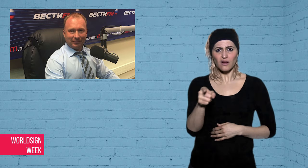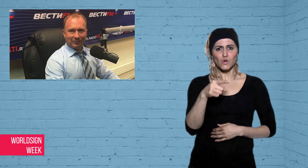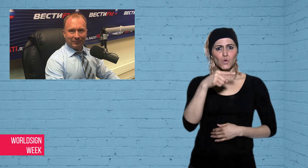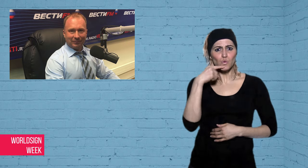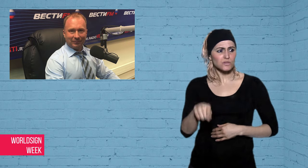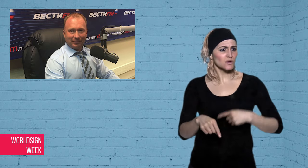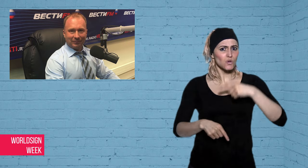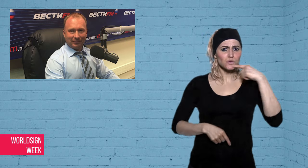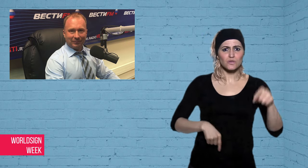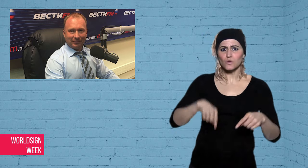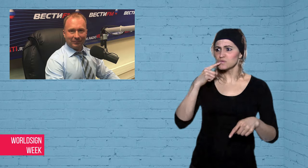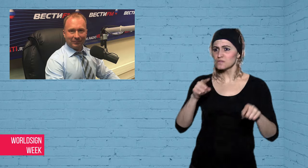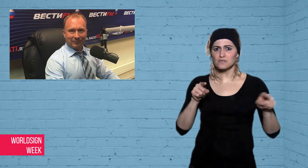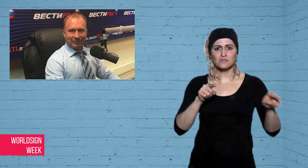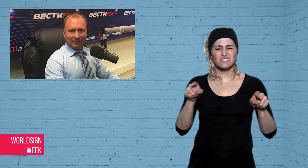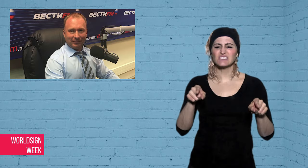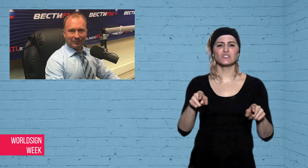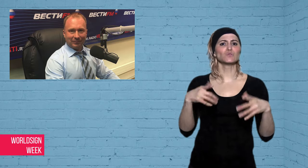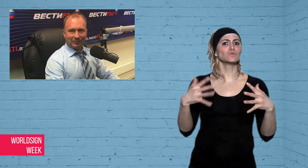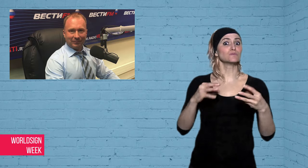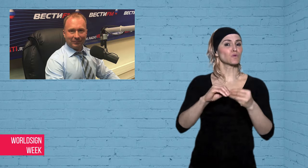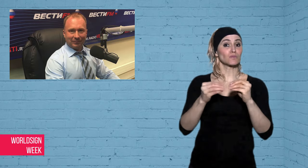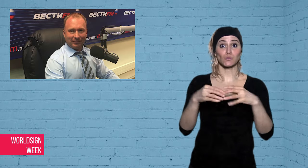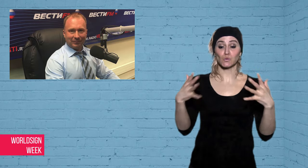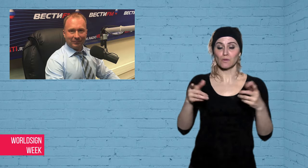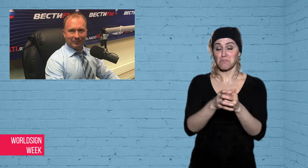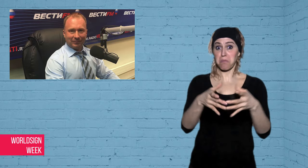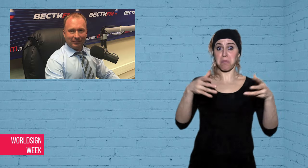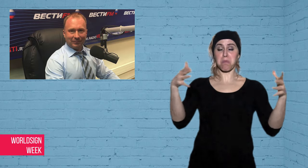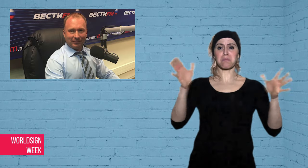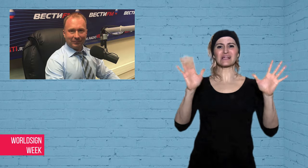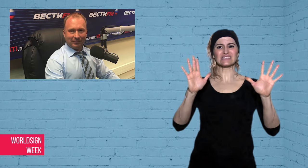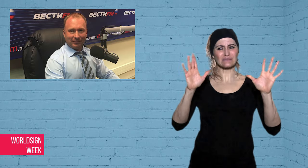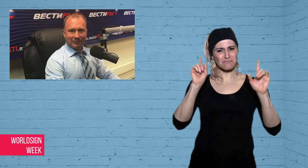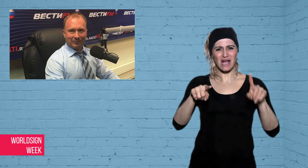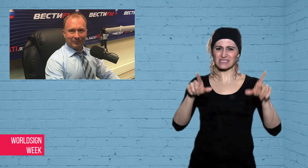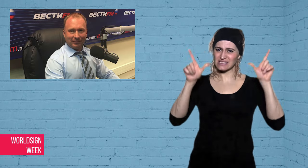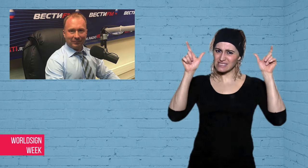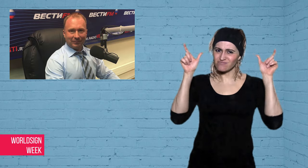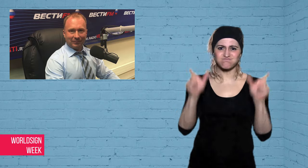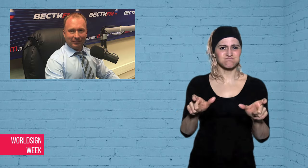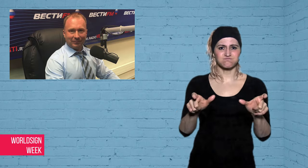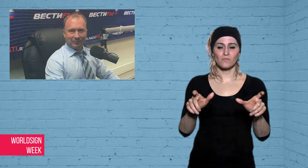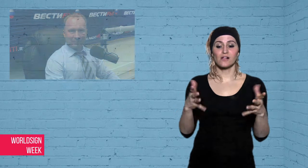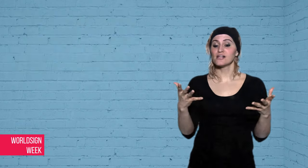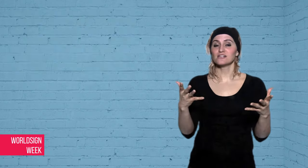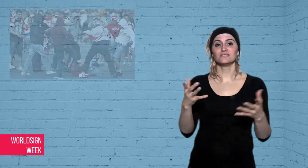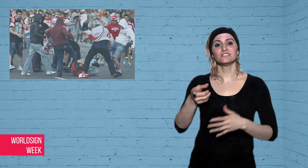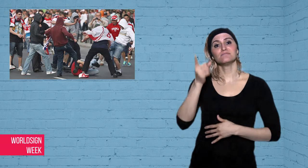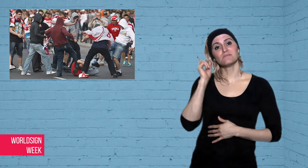the country were temporarily disqualified,